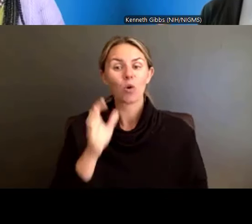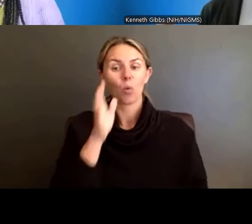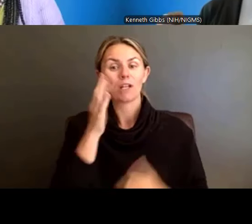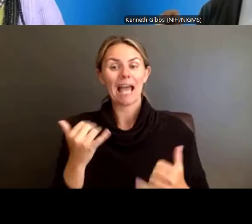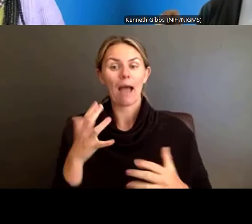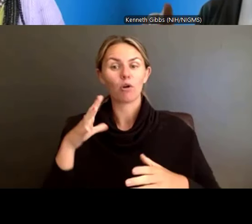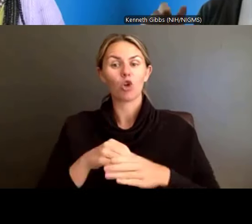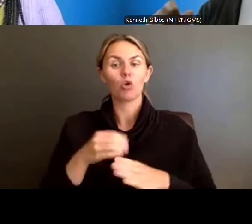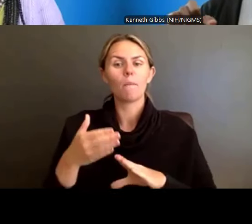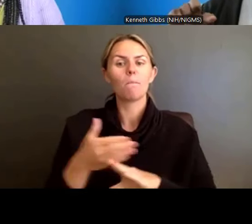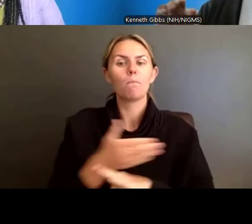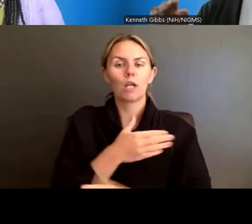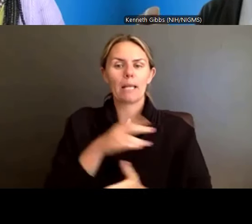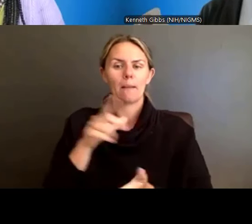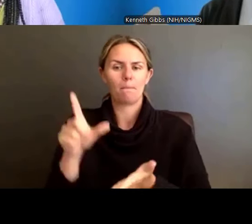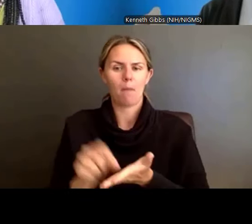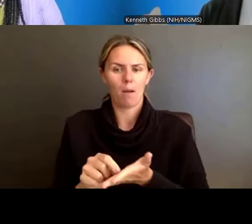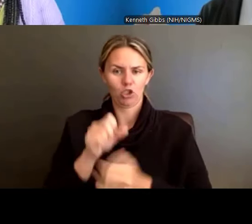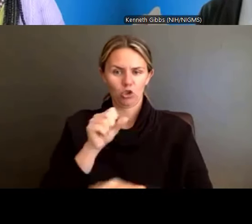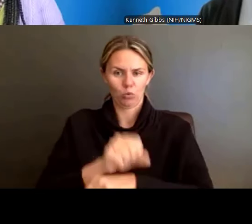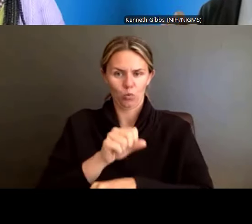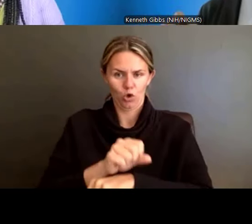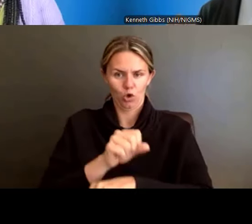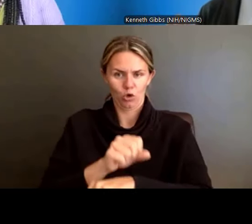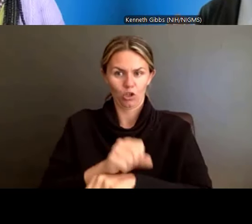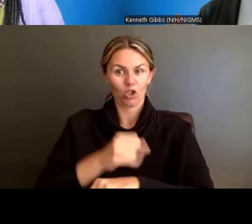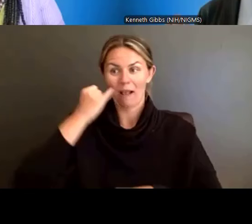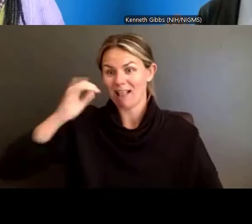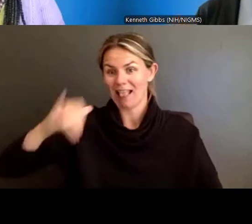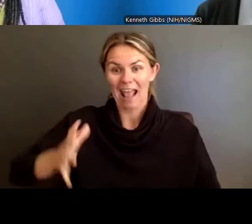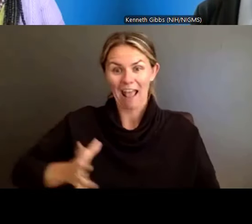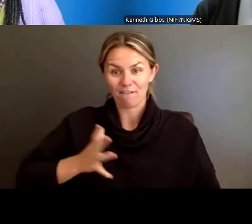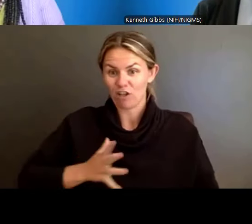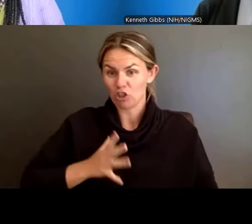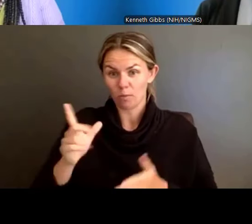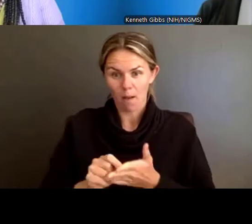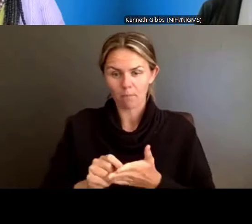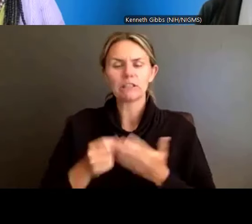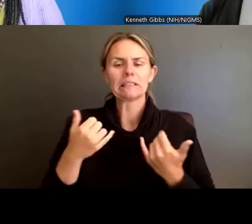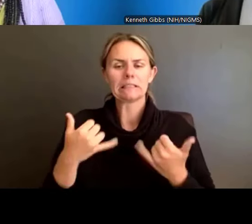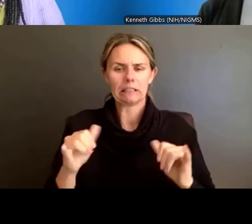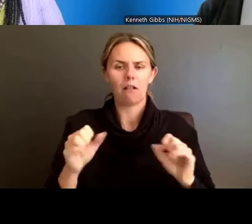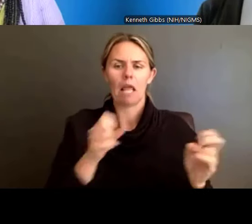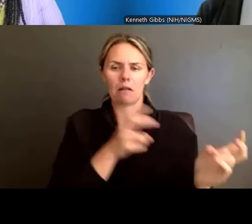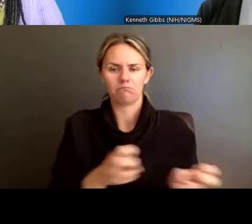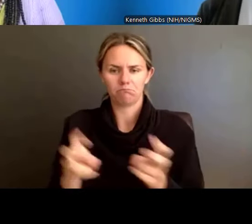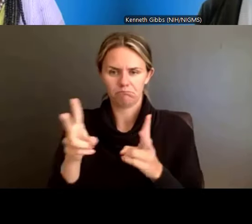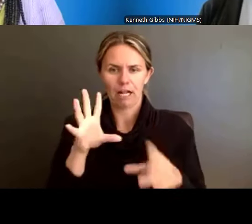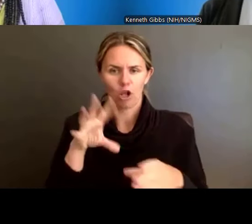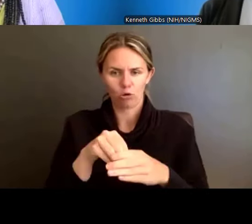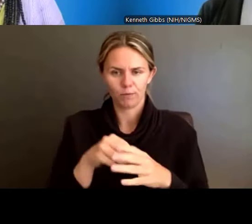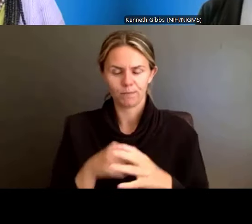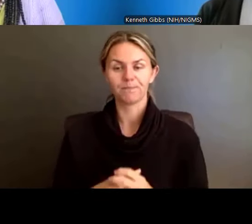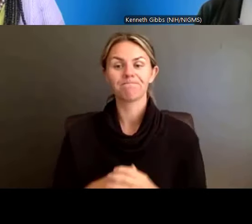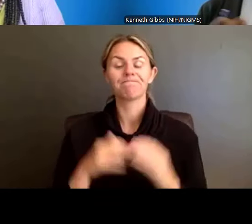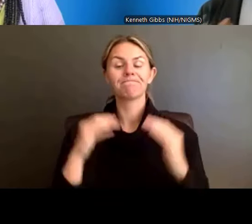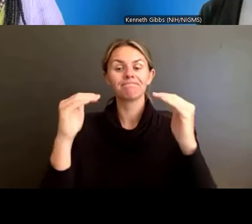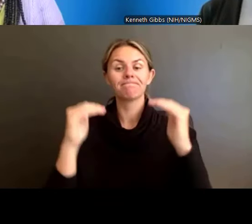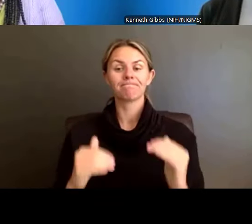We will update to make sure everything is aligned appropriately and complies with policy. Table 6 -- fewer characteristics.